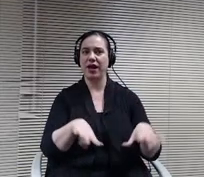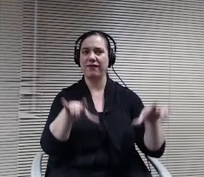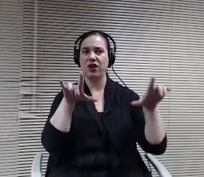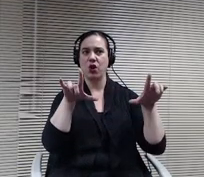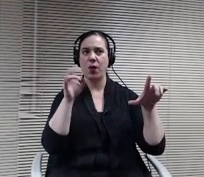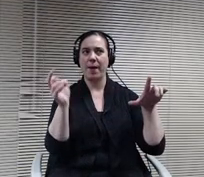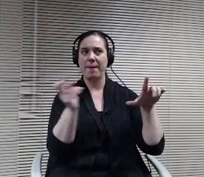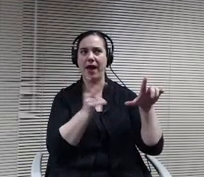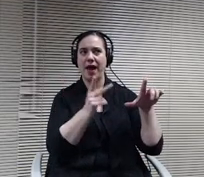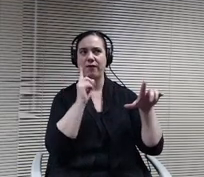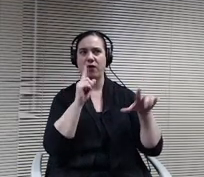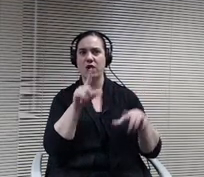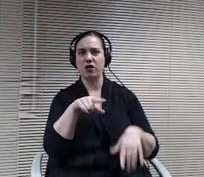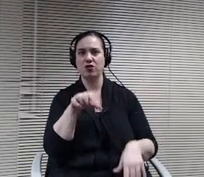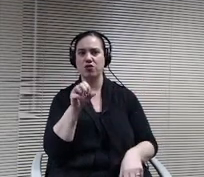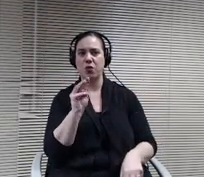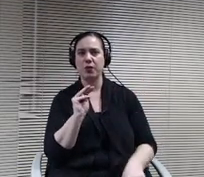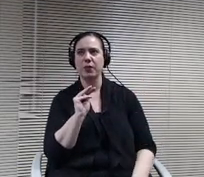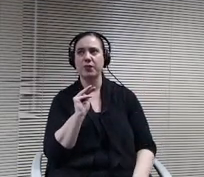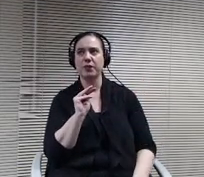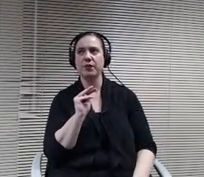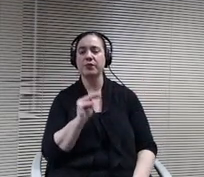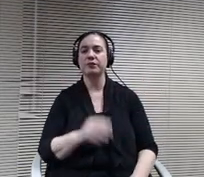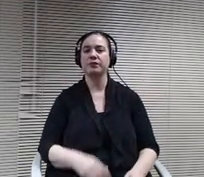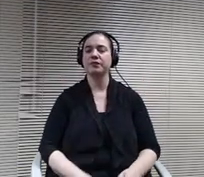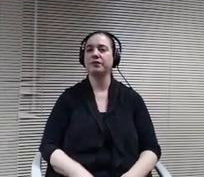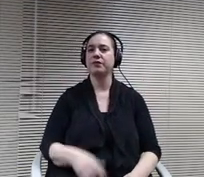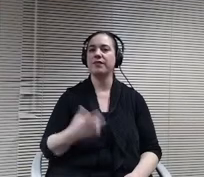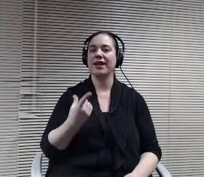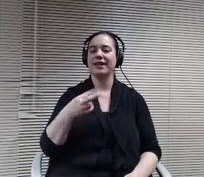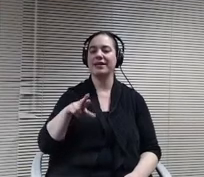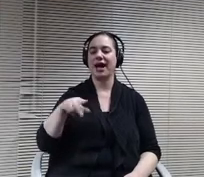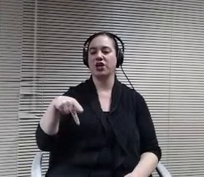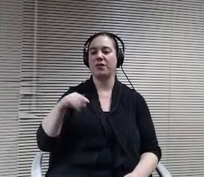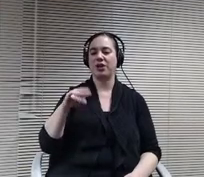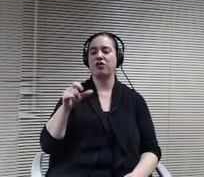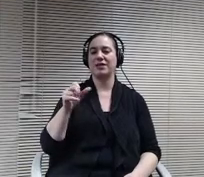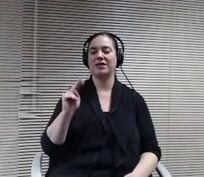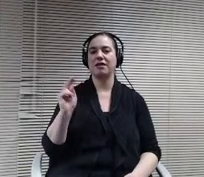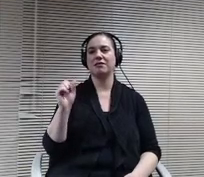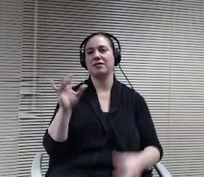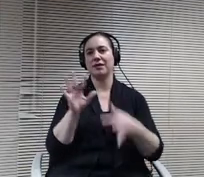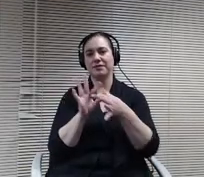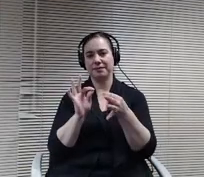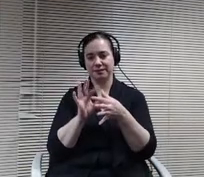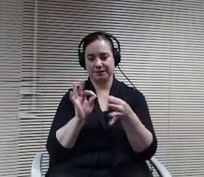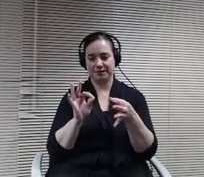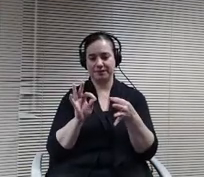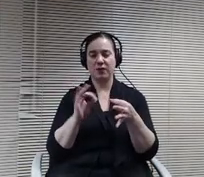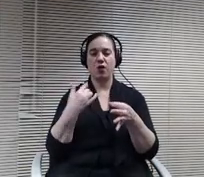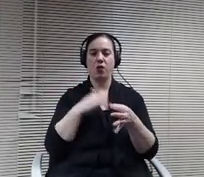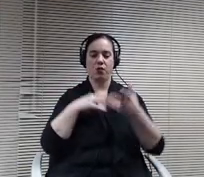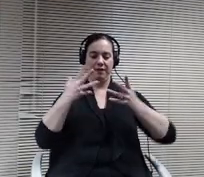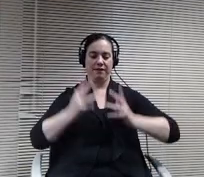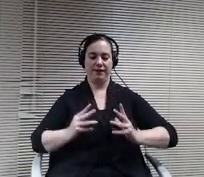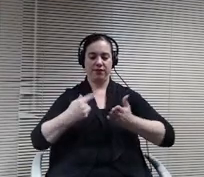As Doctor Peterson pointed out, we had talked at the study session about the financing pieces of this.